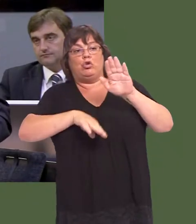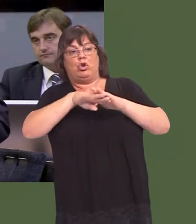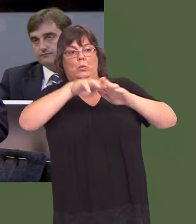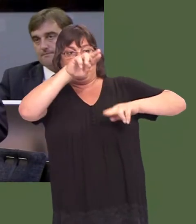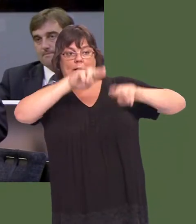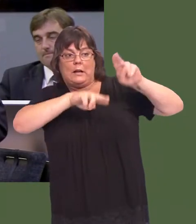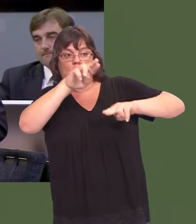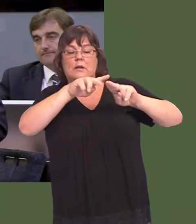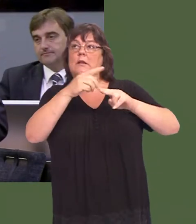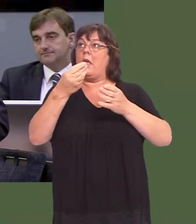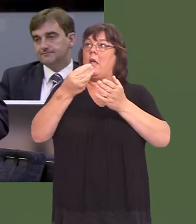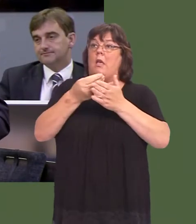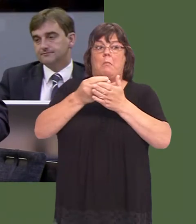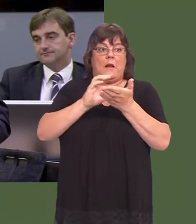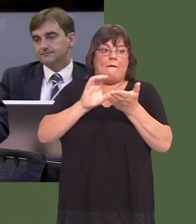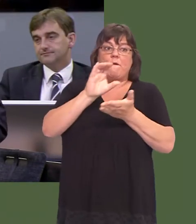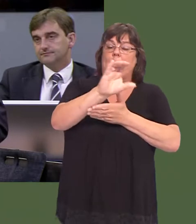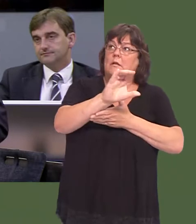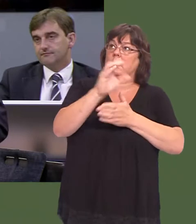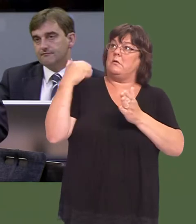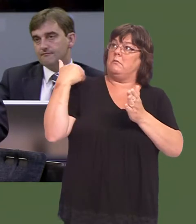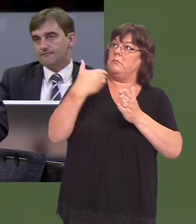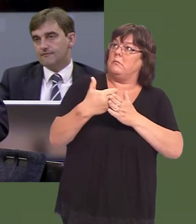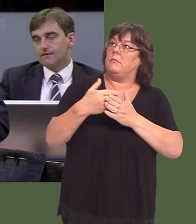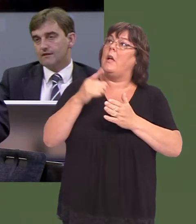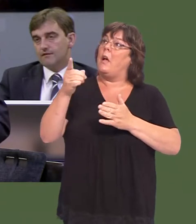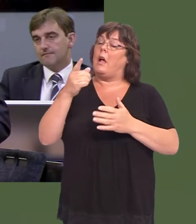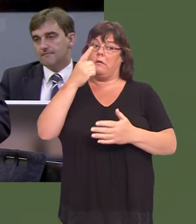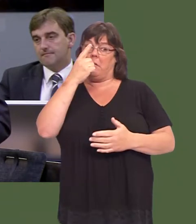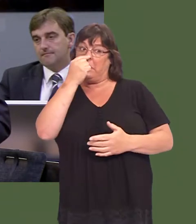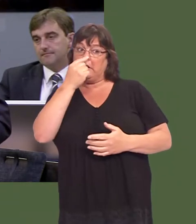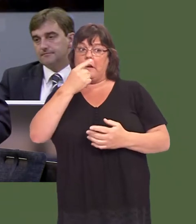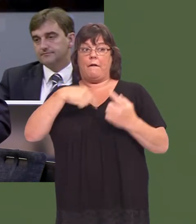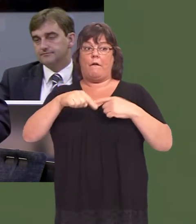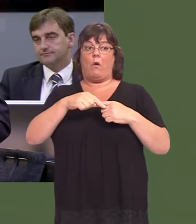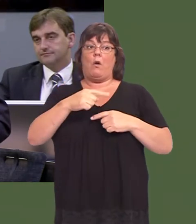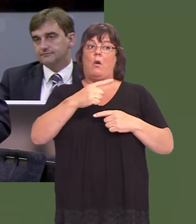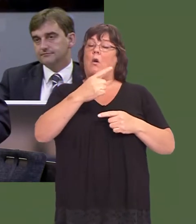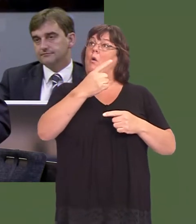as a Government, I hope, have undertaken, and the ability to have confidence that that